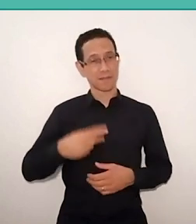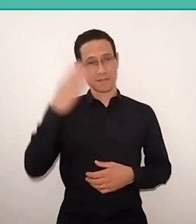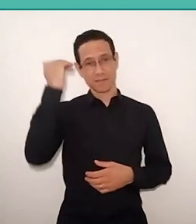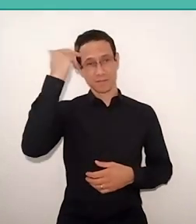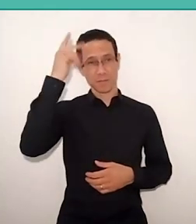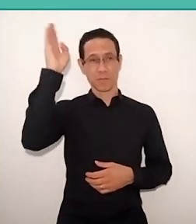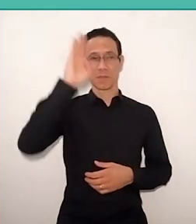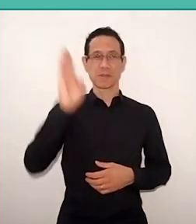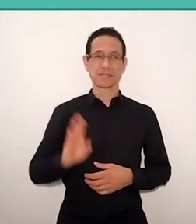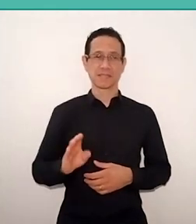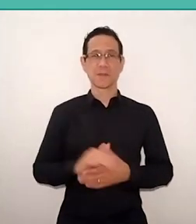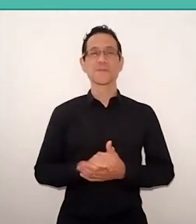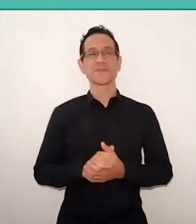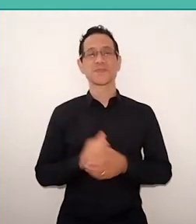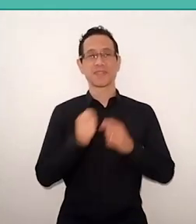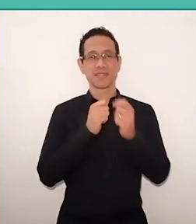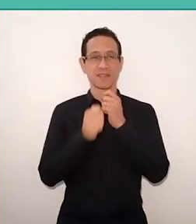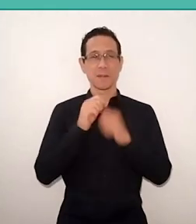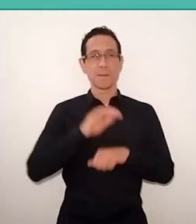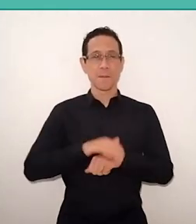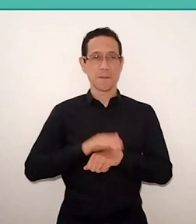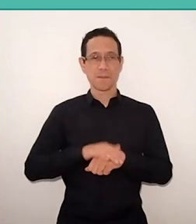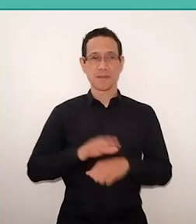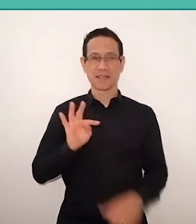and the mediation will be from Tereza Perez.